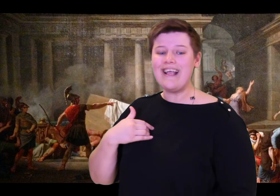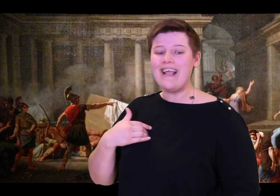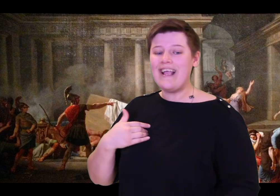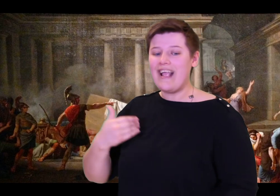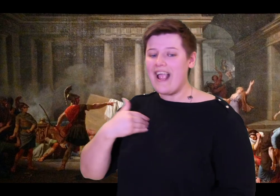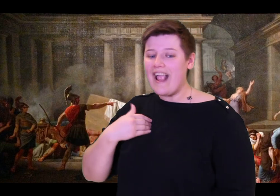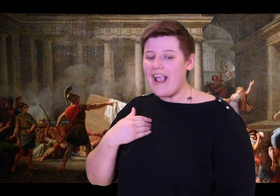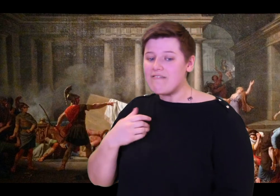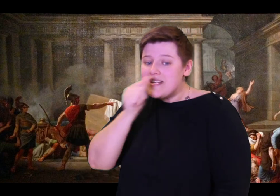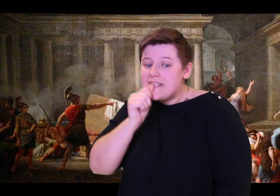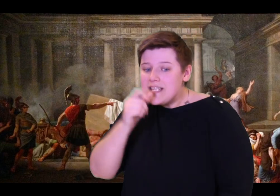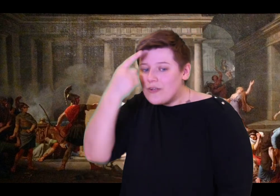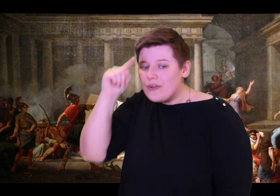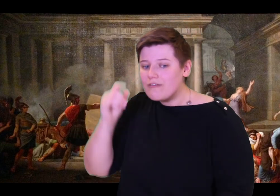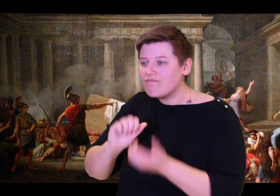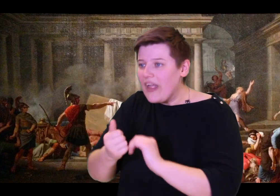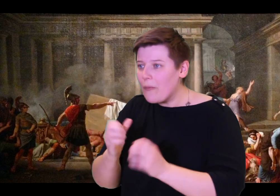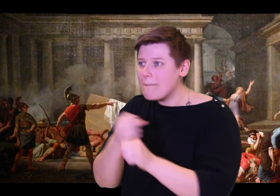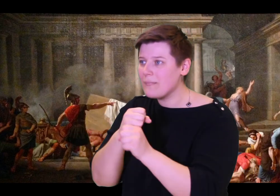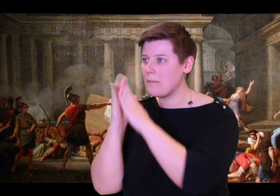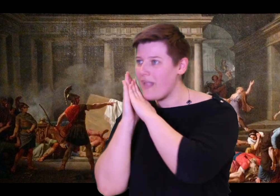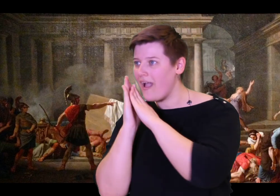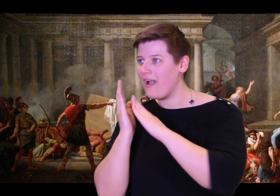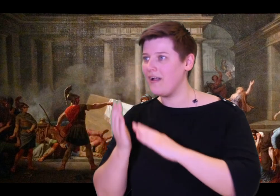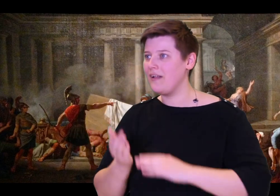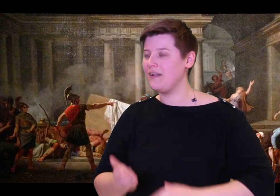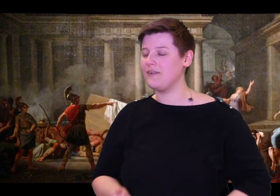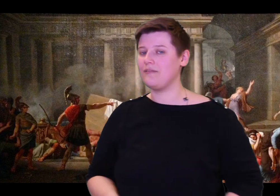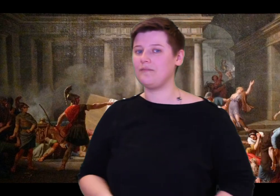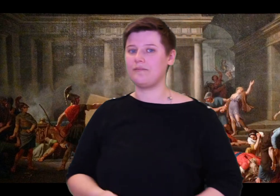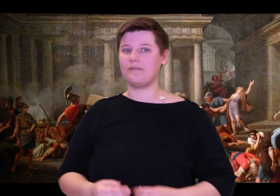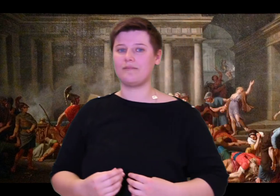the bed for him outside the room he built himself.